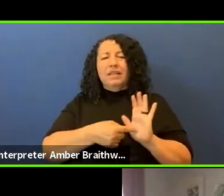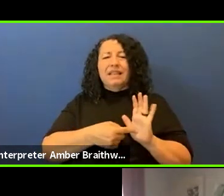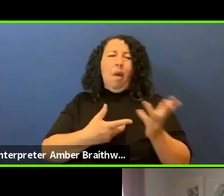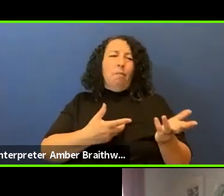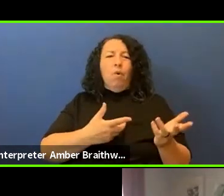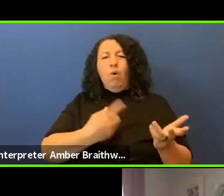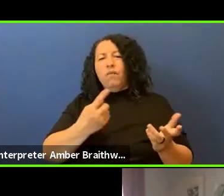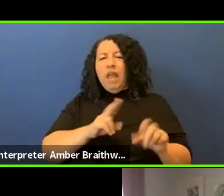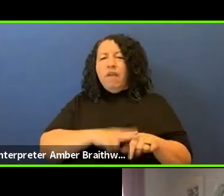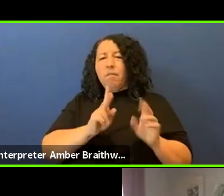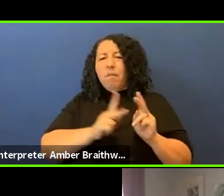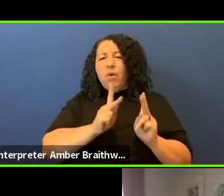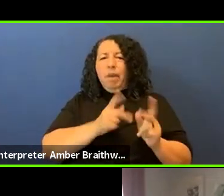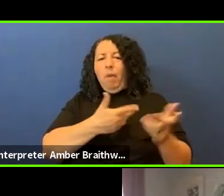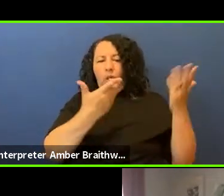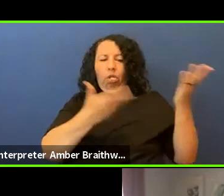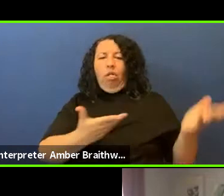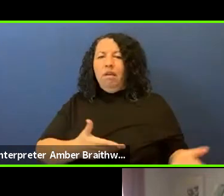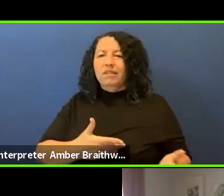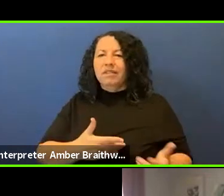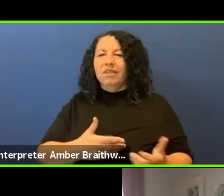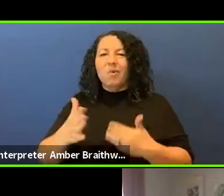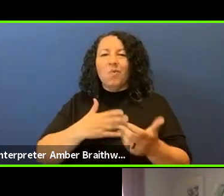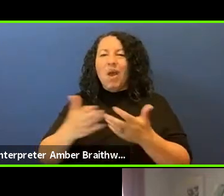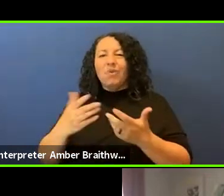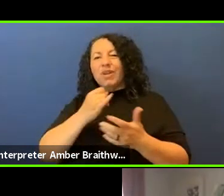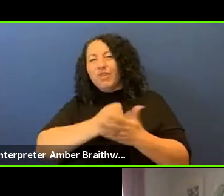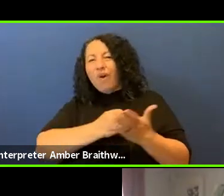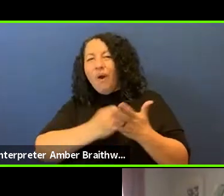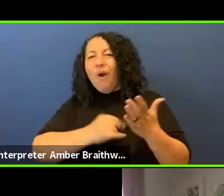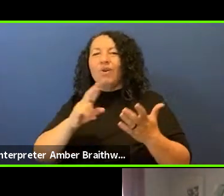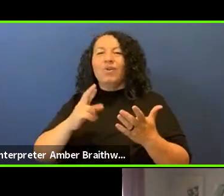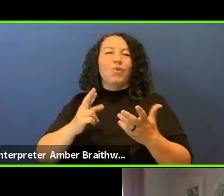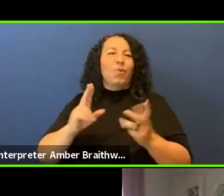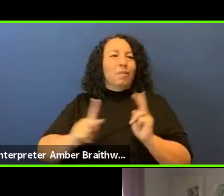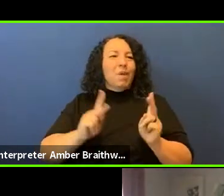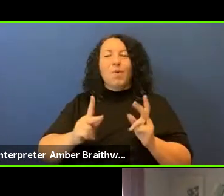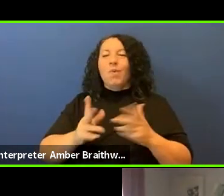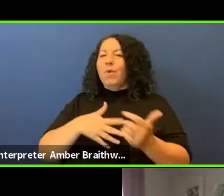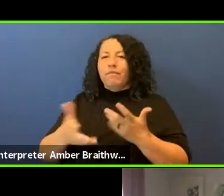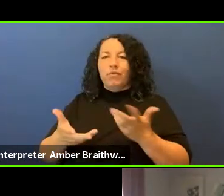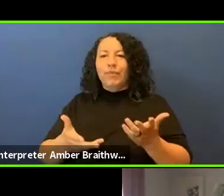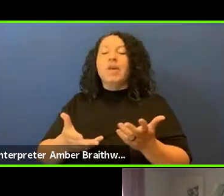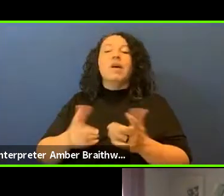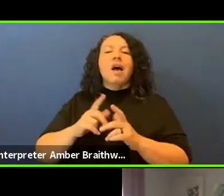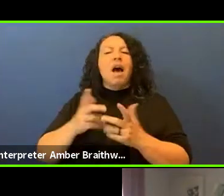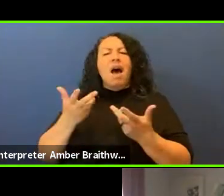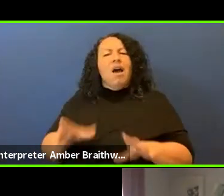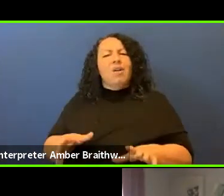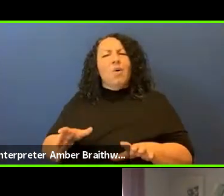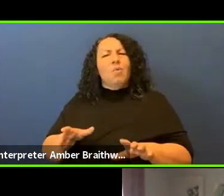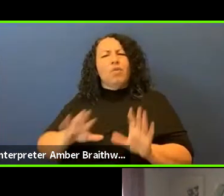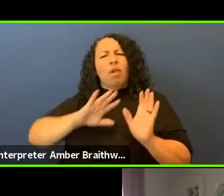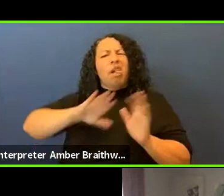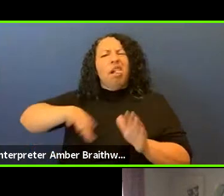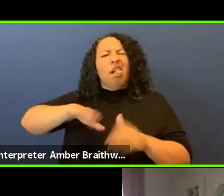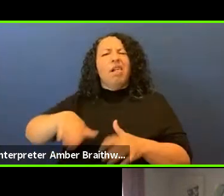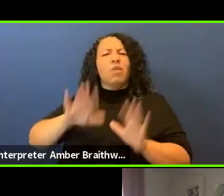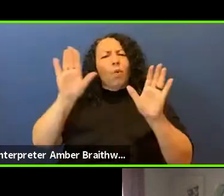that they are exhibiting. Now, I don't want to discount the wonderful work that some people do and are able to do in